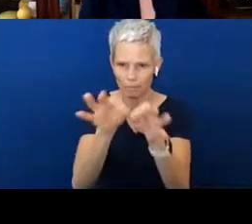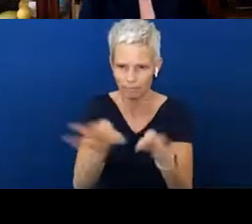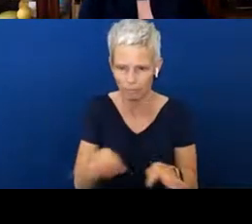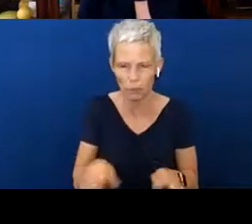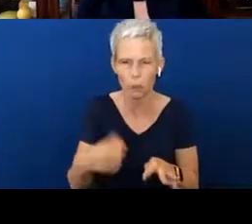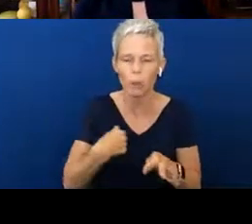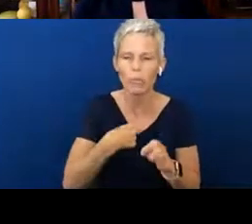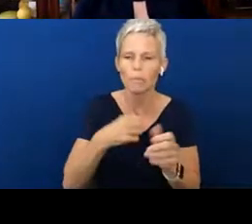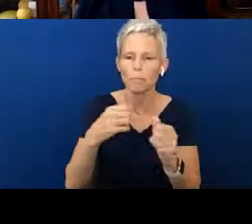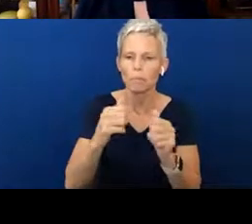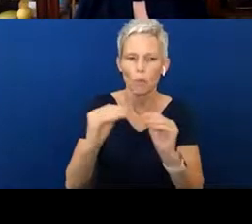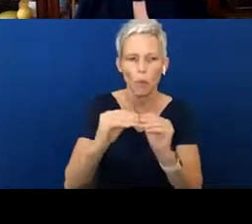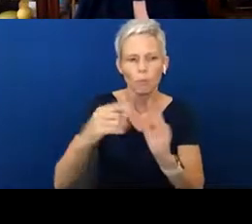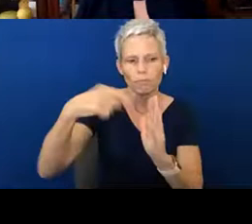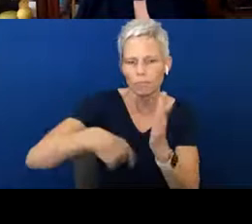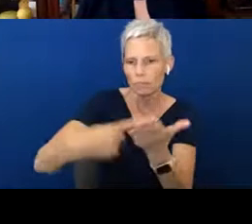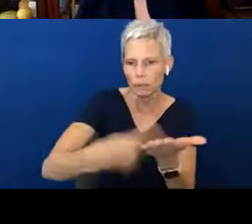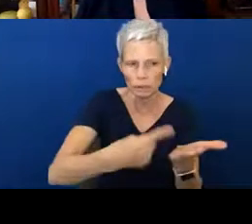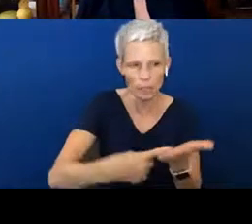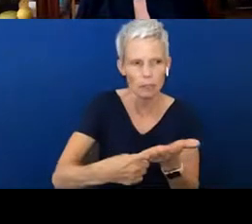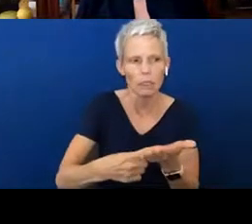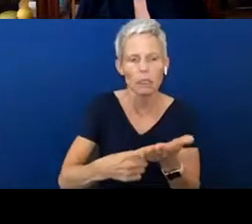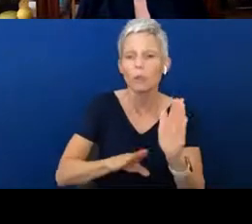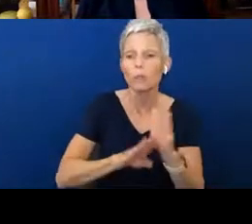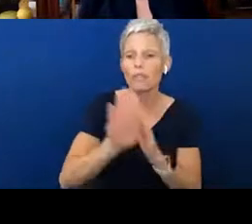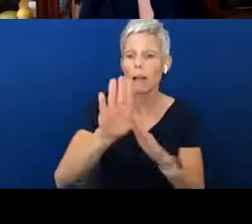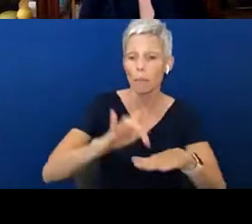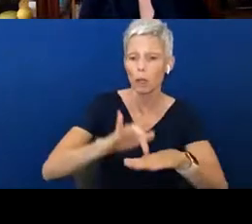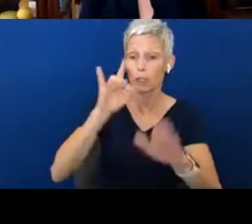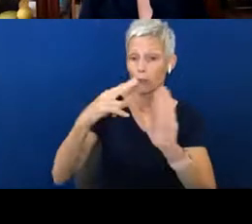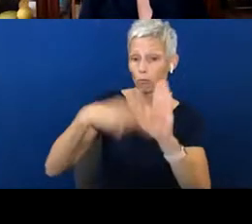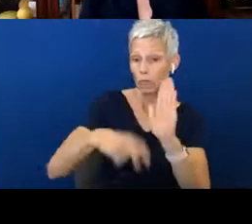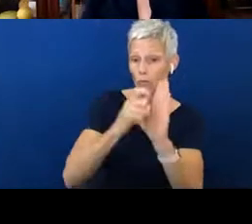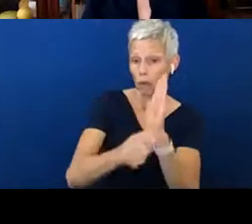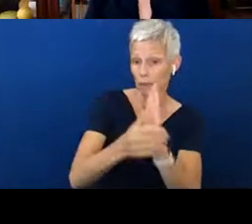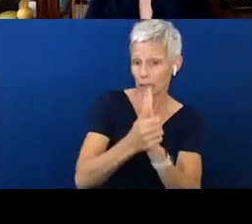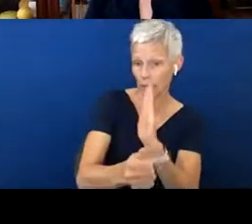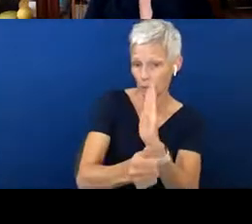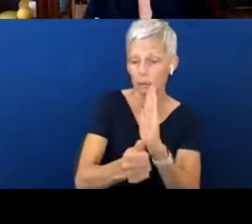So, developing Early Literacy. You can help your child develop the skills he or she